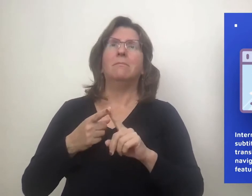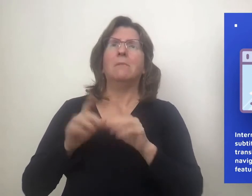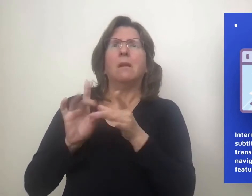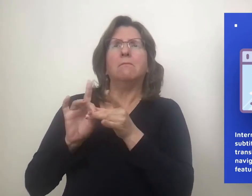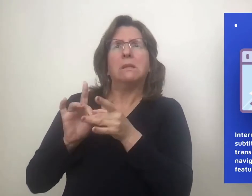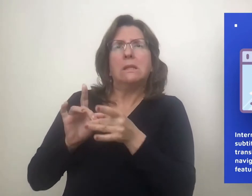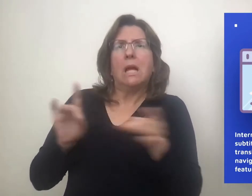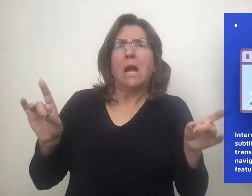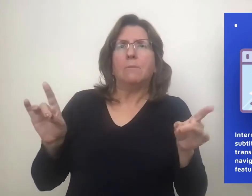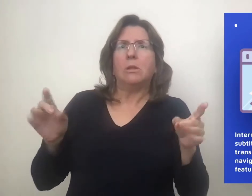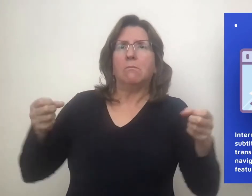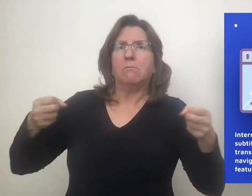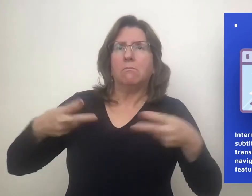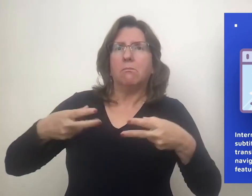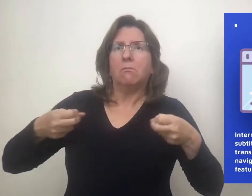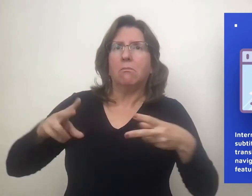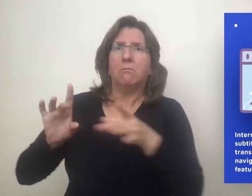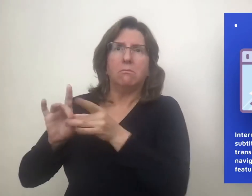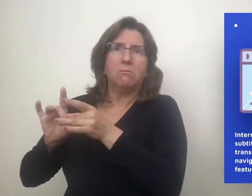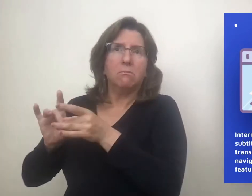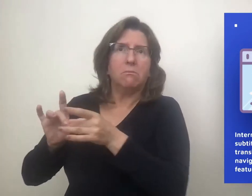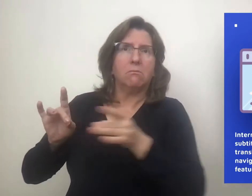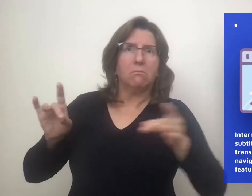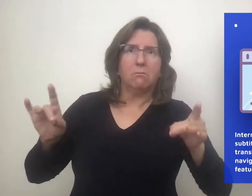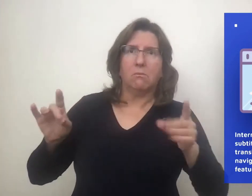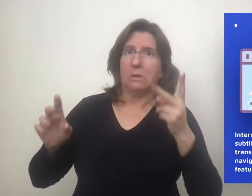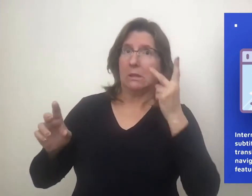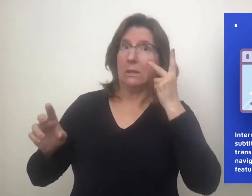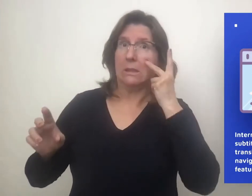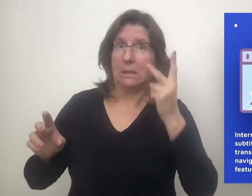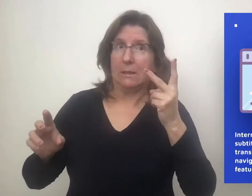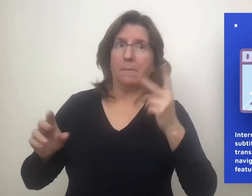Level 1 incorporates subtitles or captions of audio material.